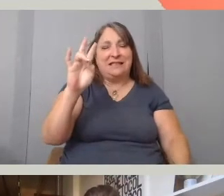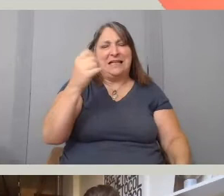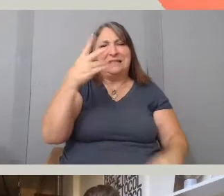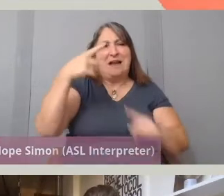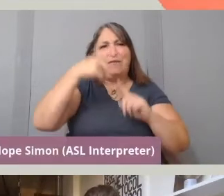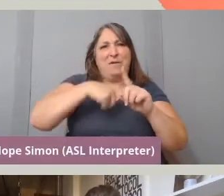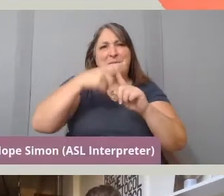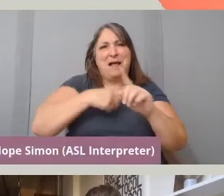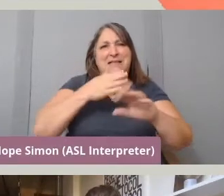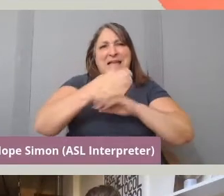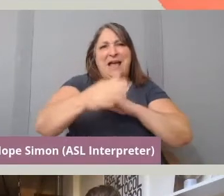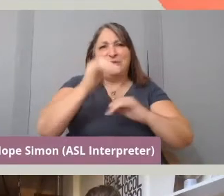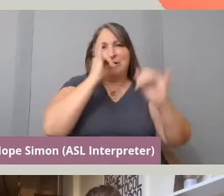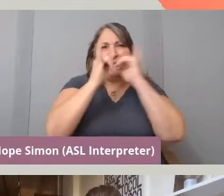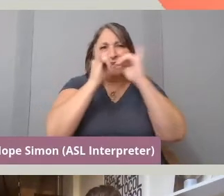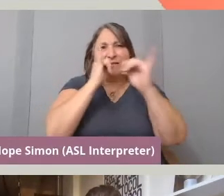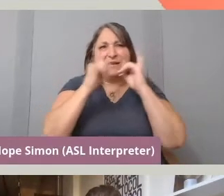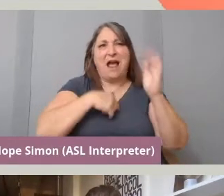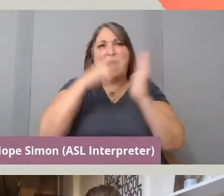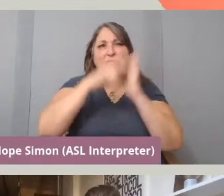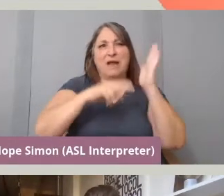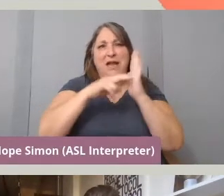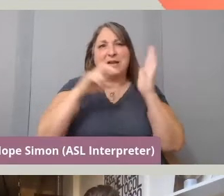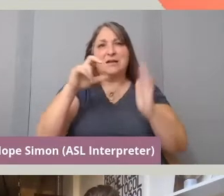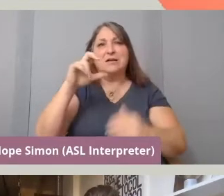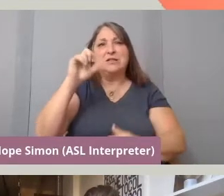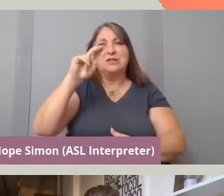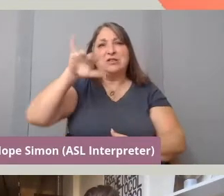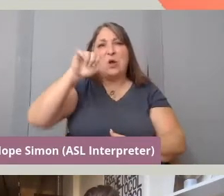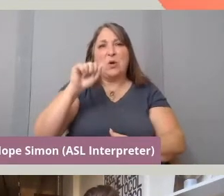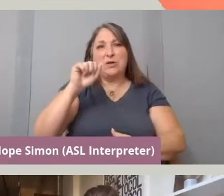I read Sonya Childress, I read her piece Beyond Empathy.